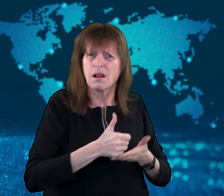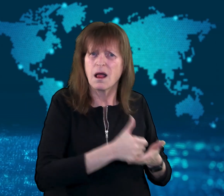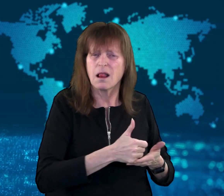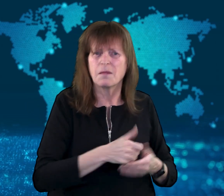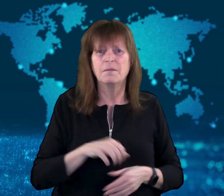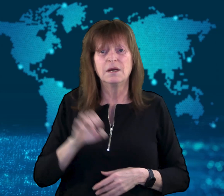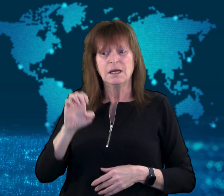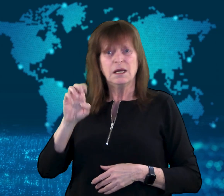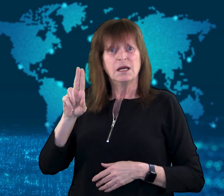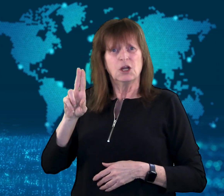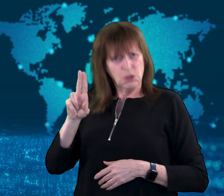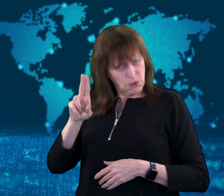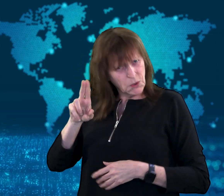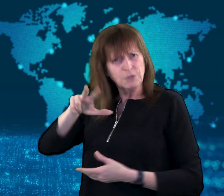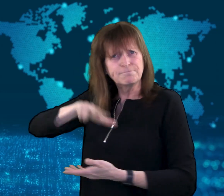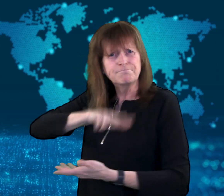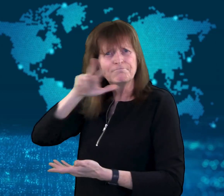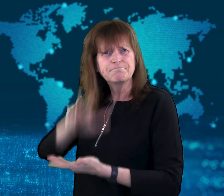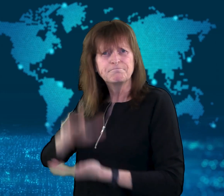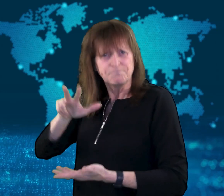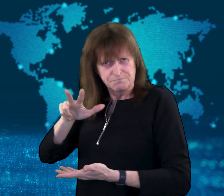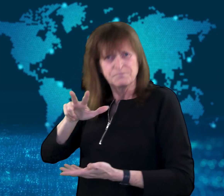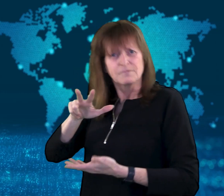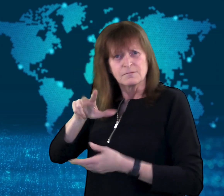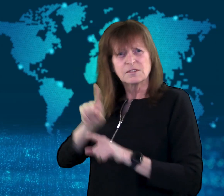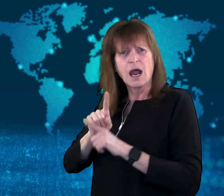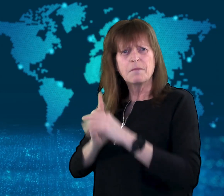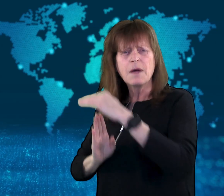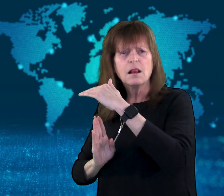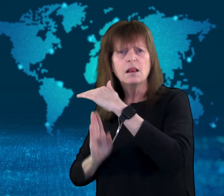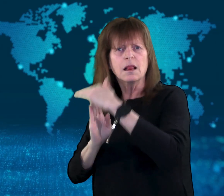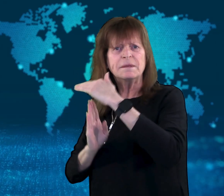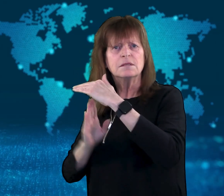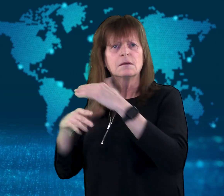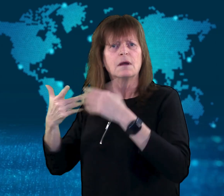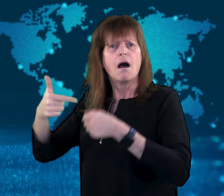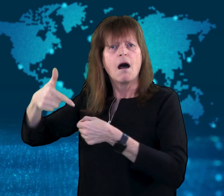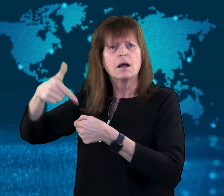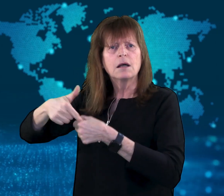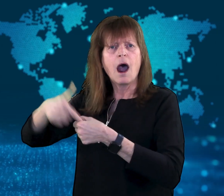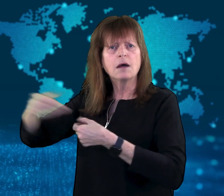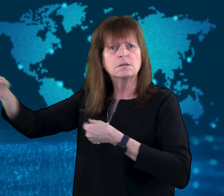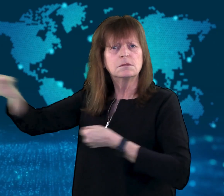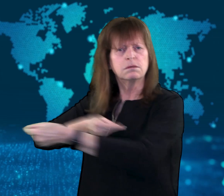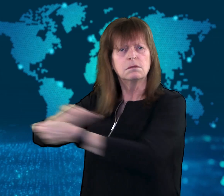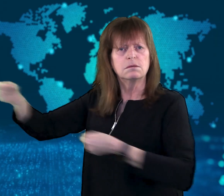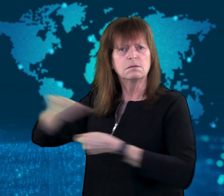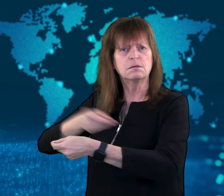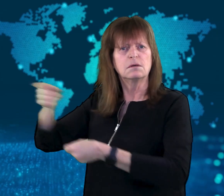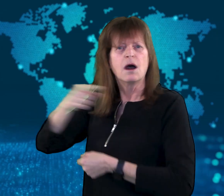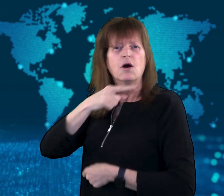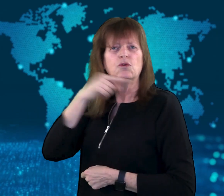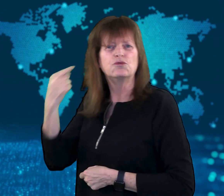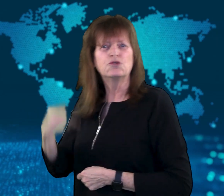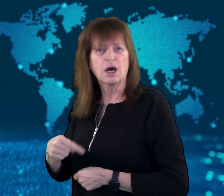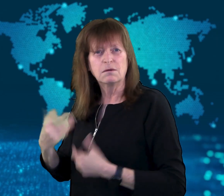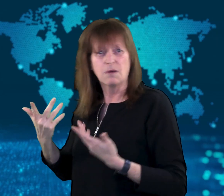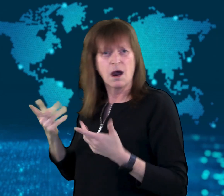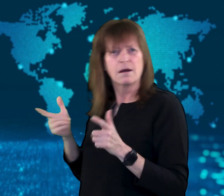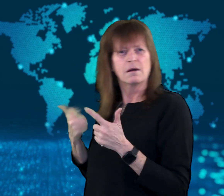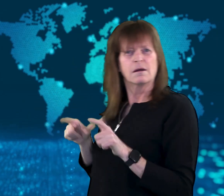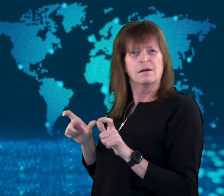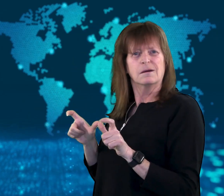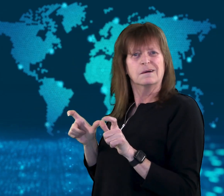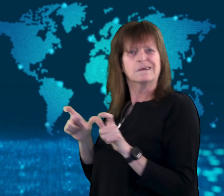The EU has agreed to put price caps on petroleum products from Russia